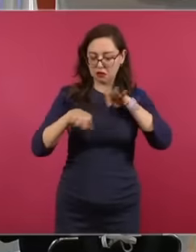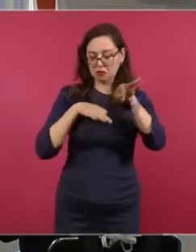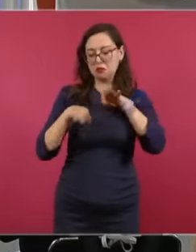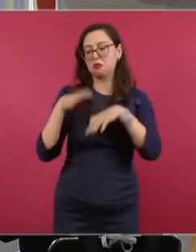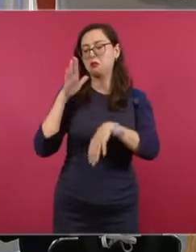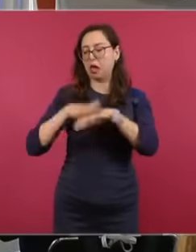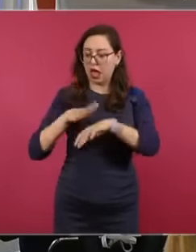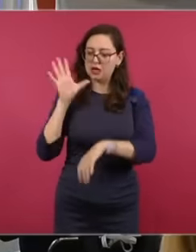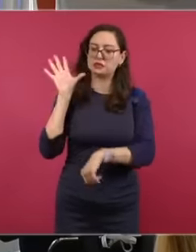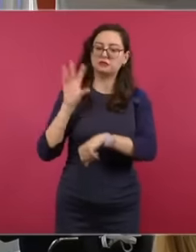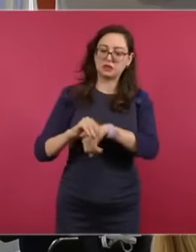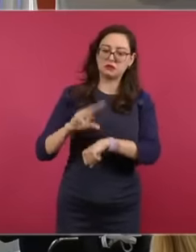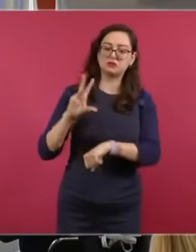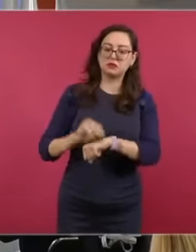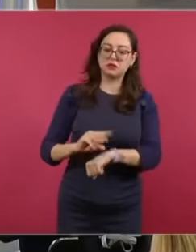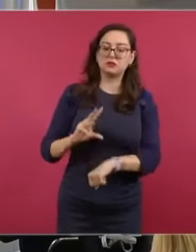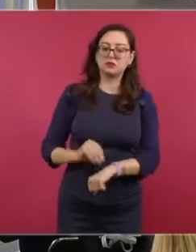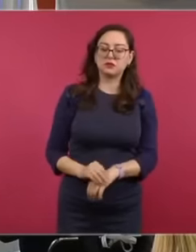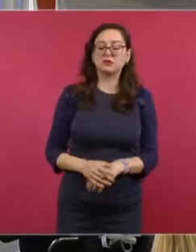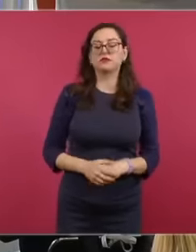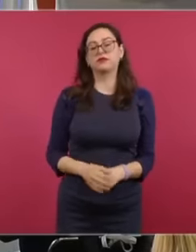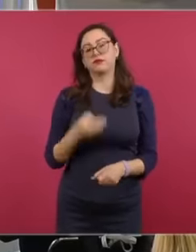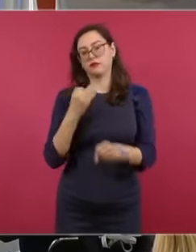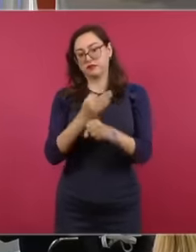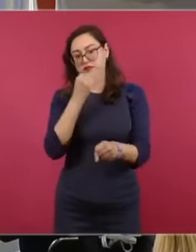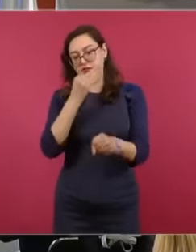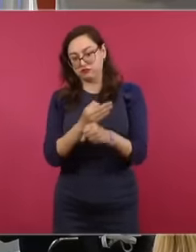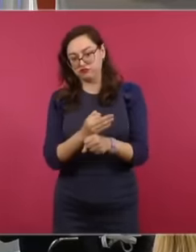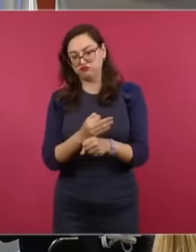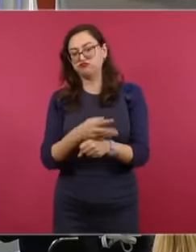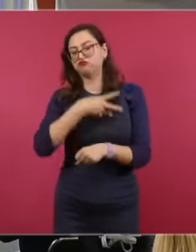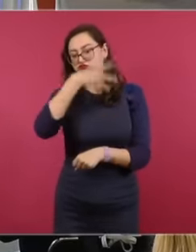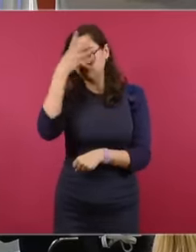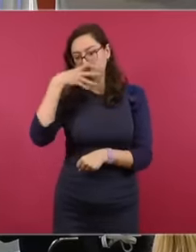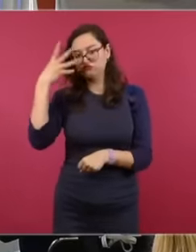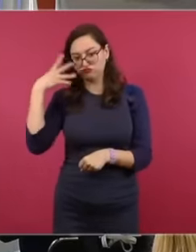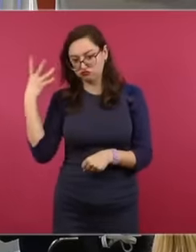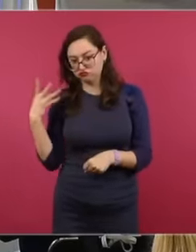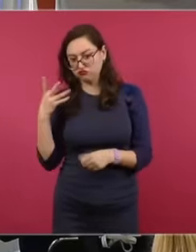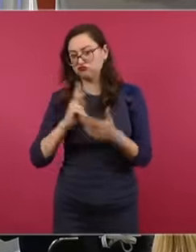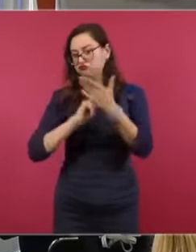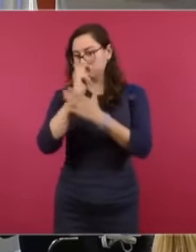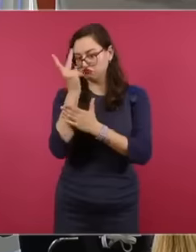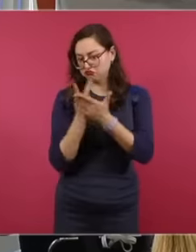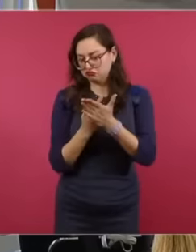and expanding the current program for receiving migrants through